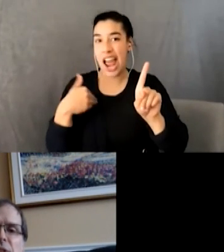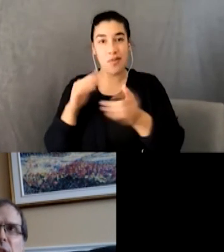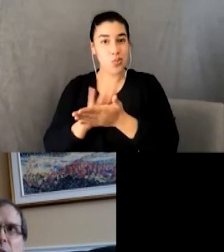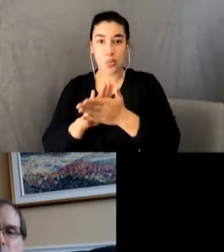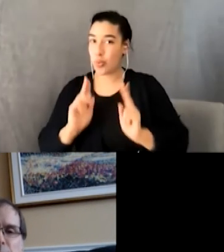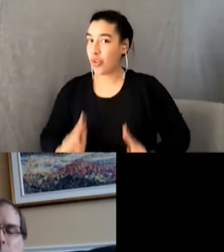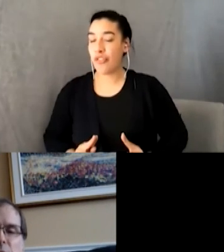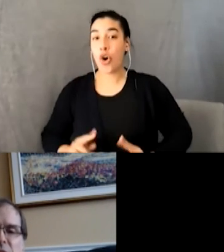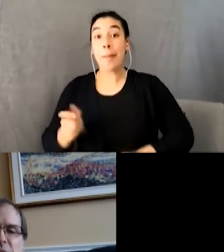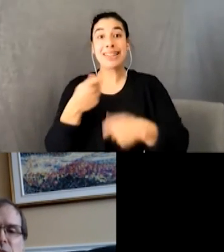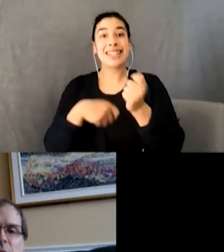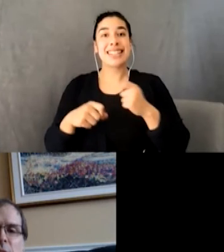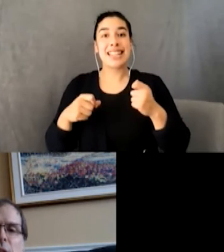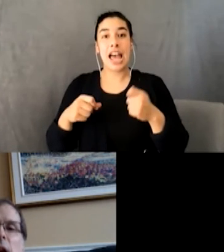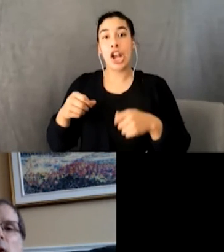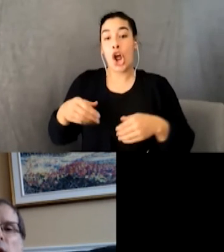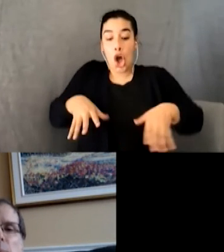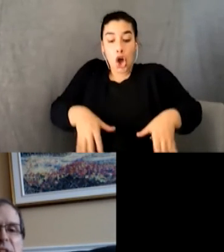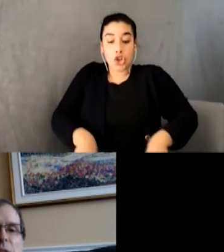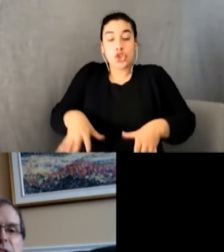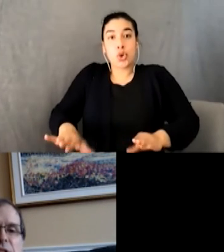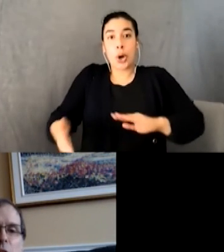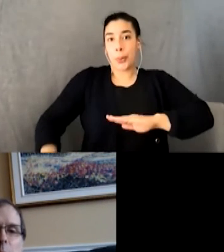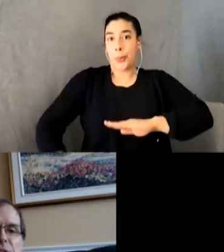and multiple piercings. Greg put down his guitar in mid-song.